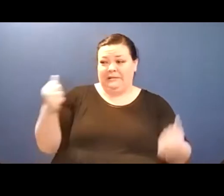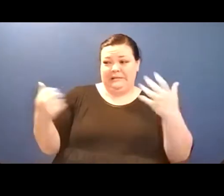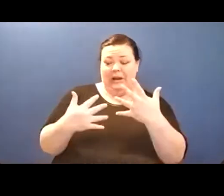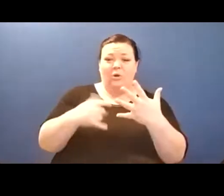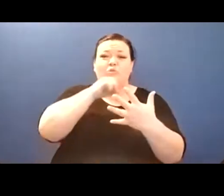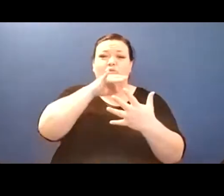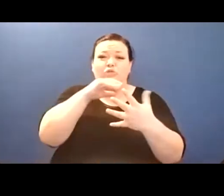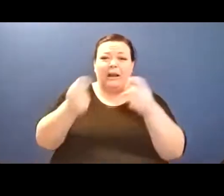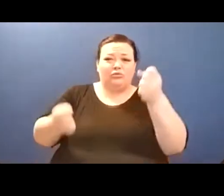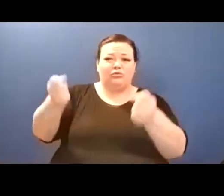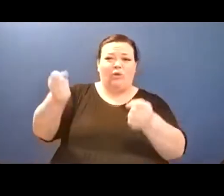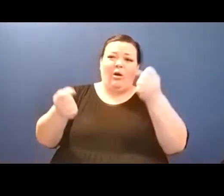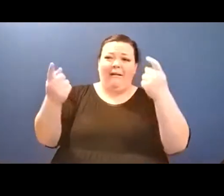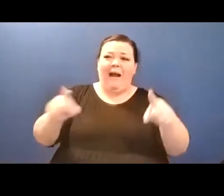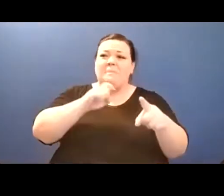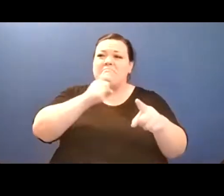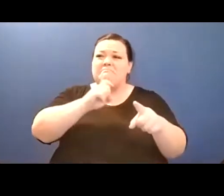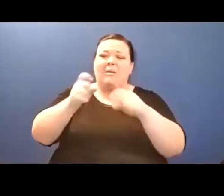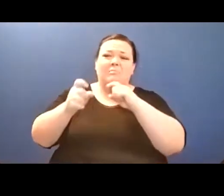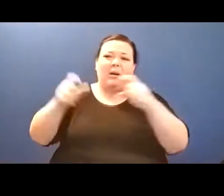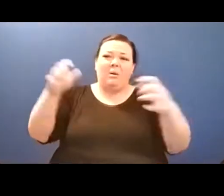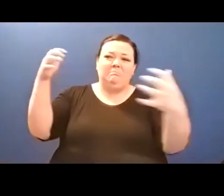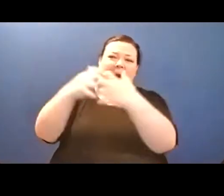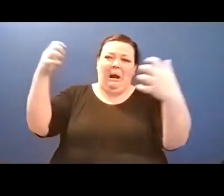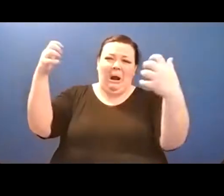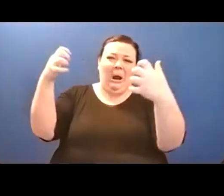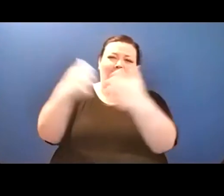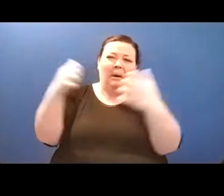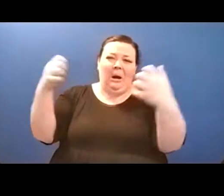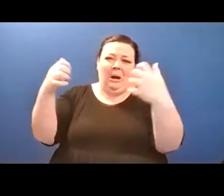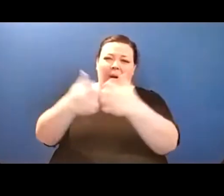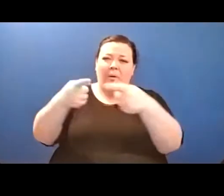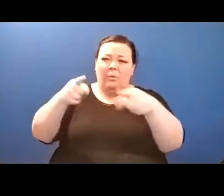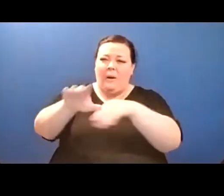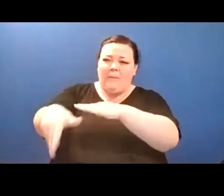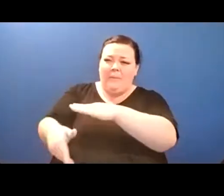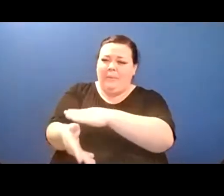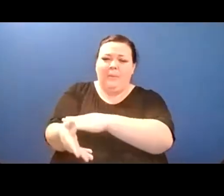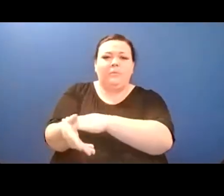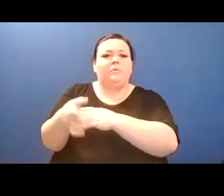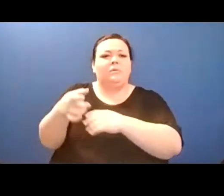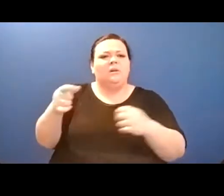sometimes recycling bin lids can be holes in the sidewalk./ I call him sweetheart and kiss